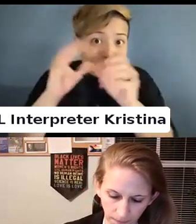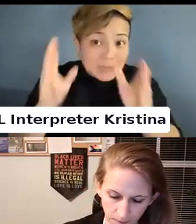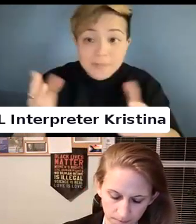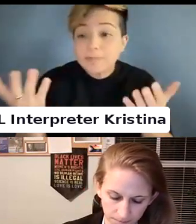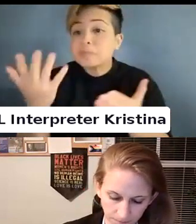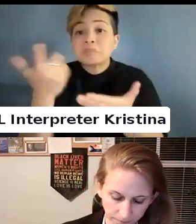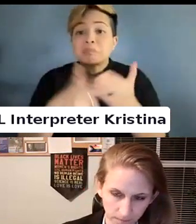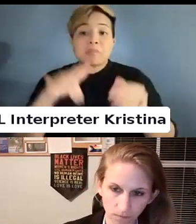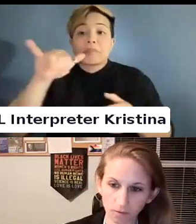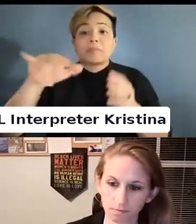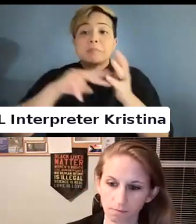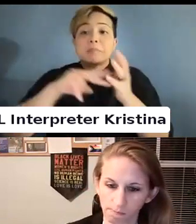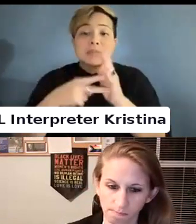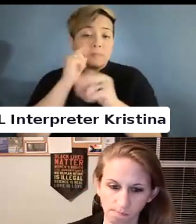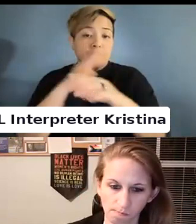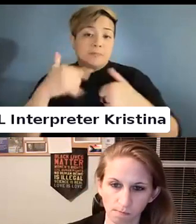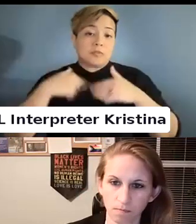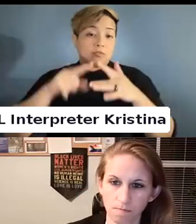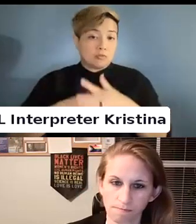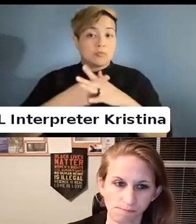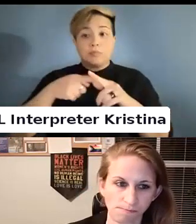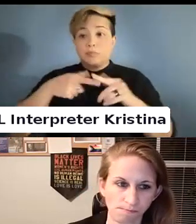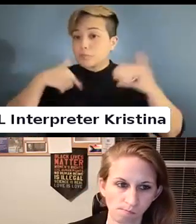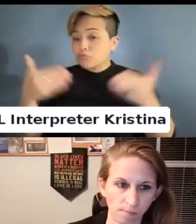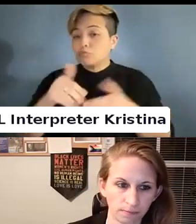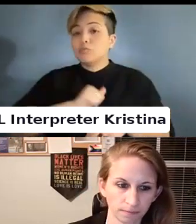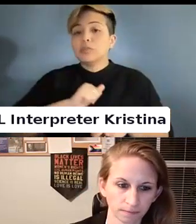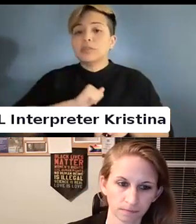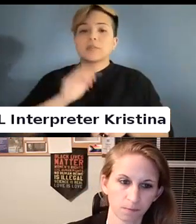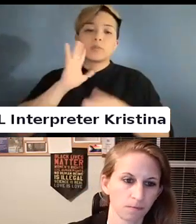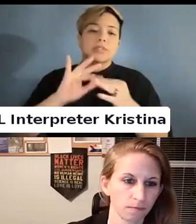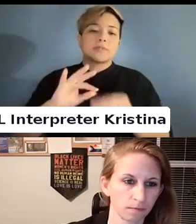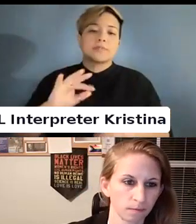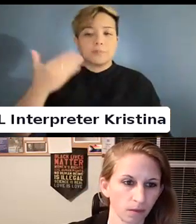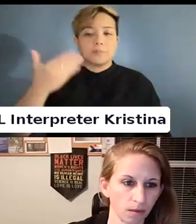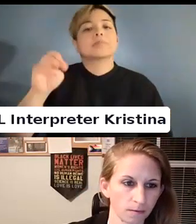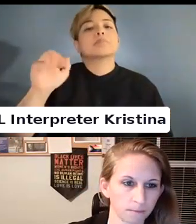That might be. Like I started when I introduced myself I say this is Maddie.